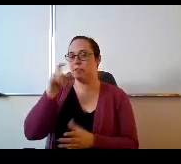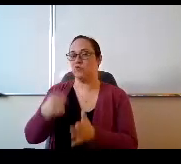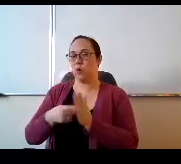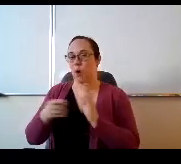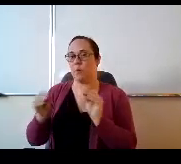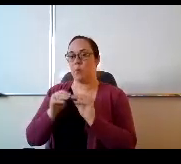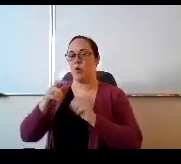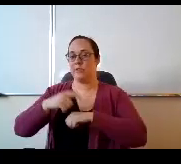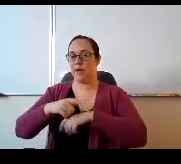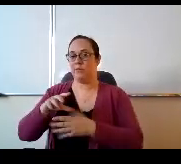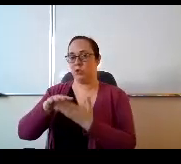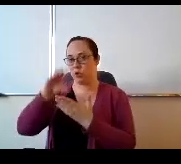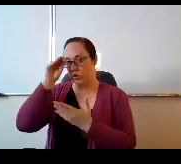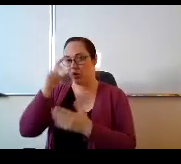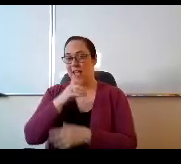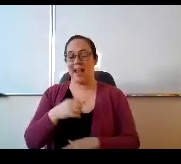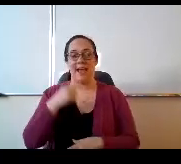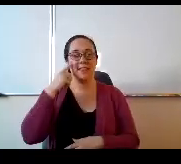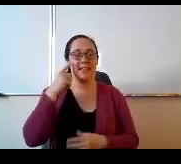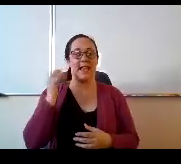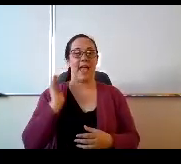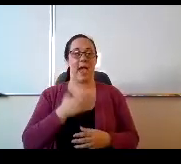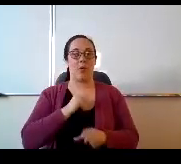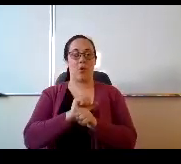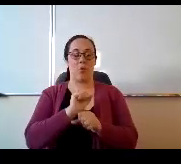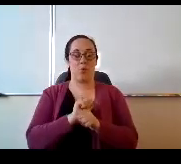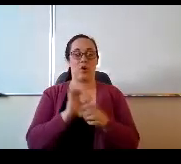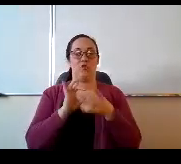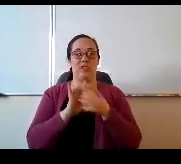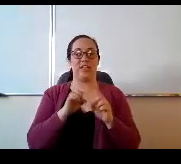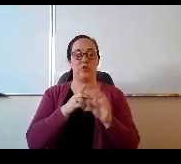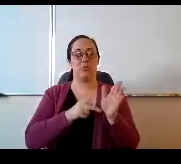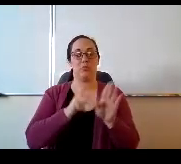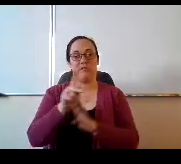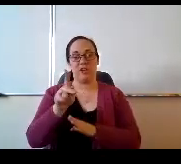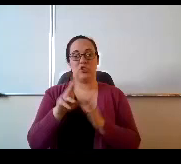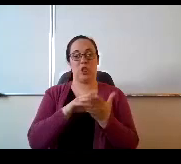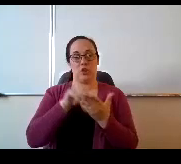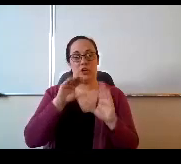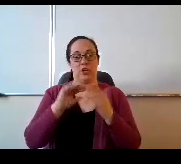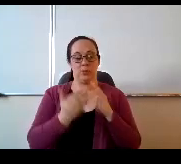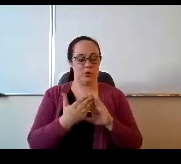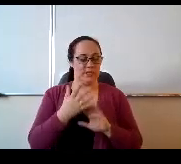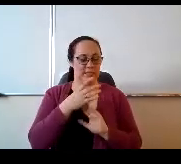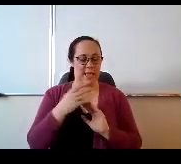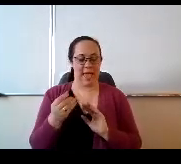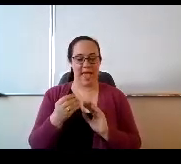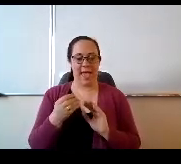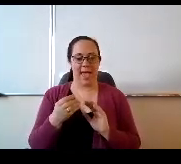And I think that our work that we've been doing around professional learning communities and just really playing systems and structures